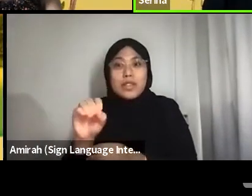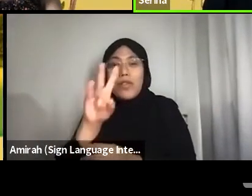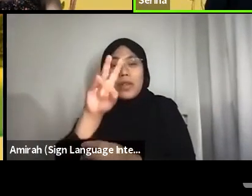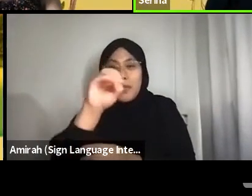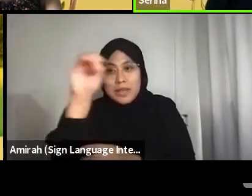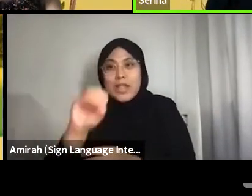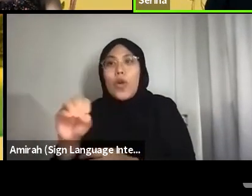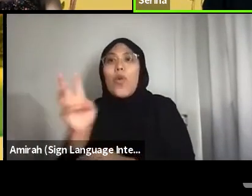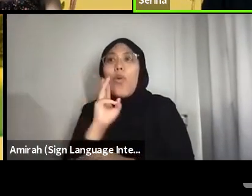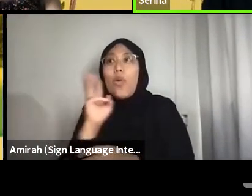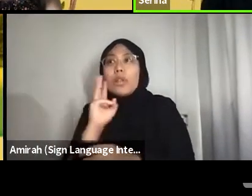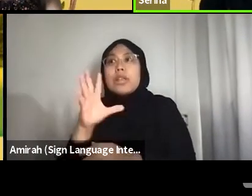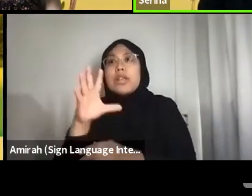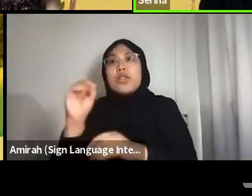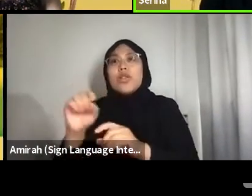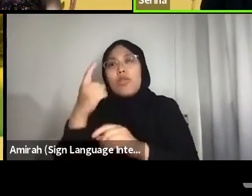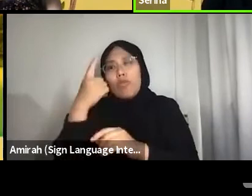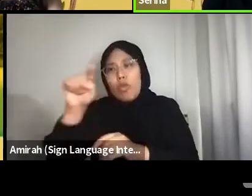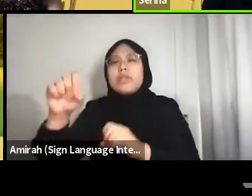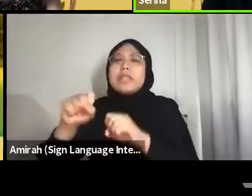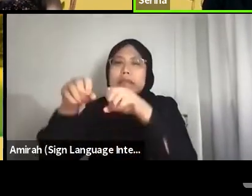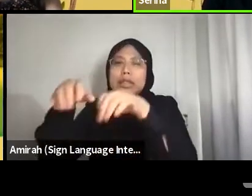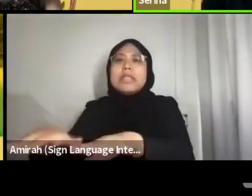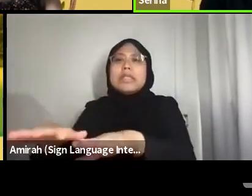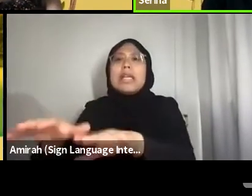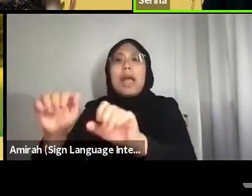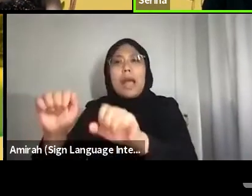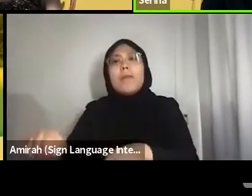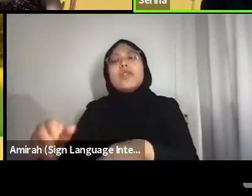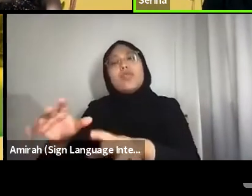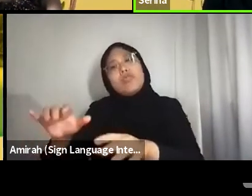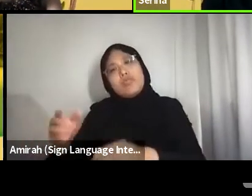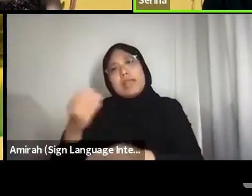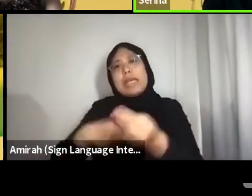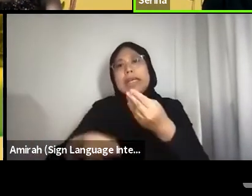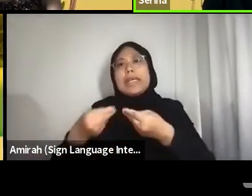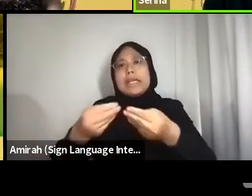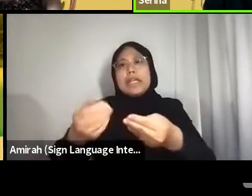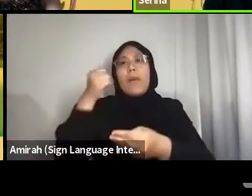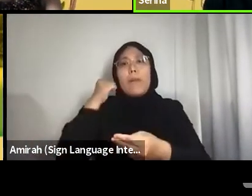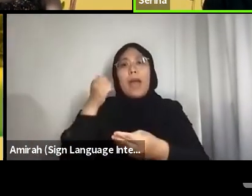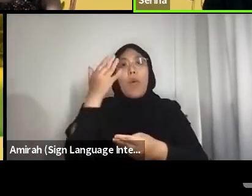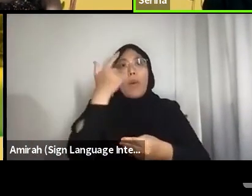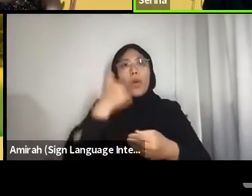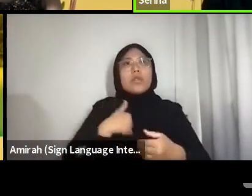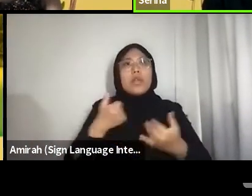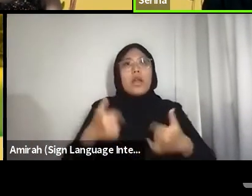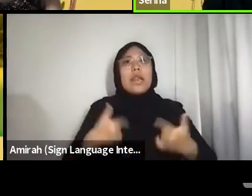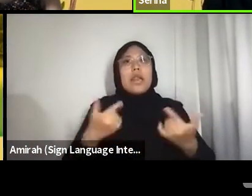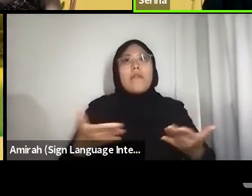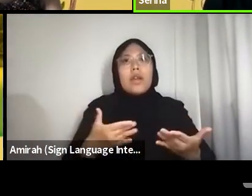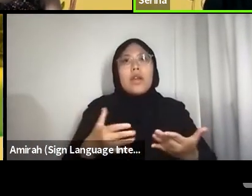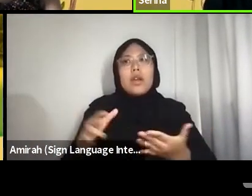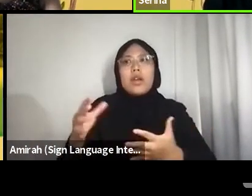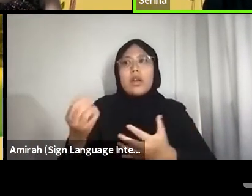And to give back, because you’re here using up everybody's resources, you need to give back to the planet.